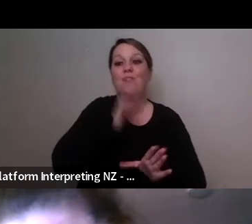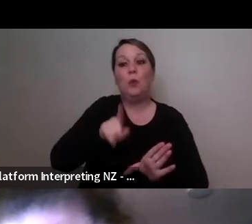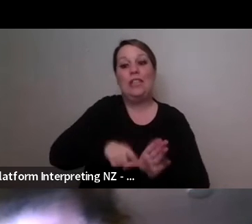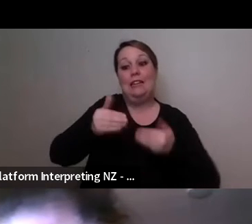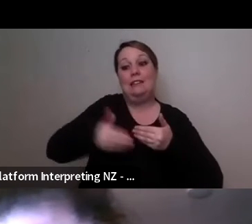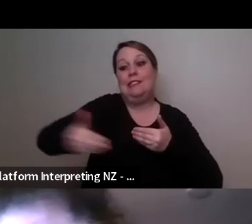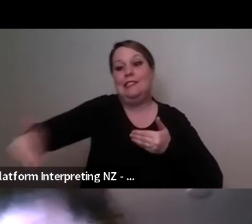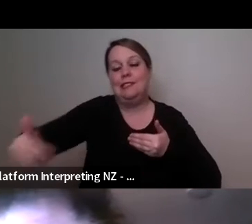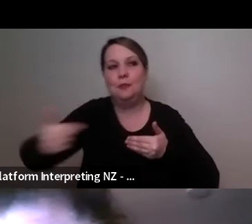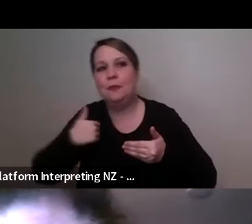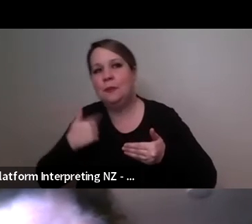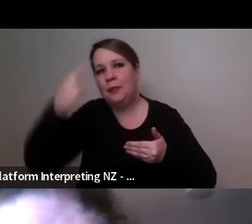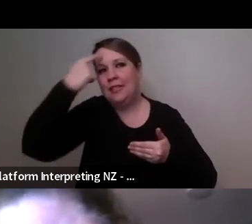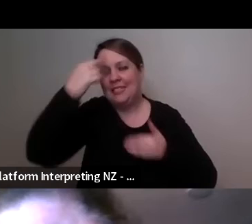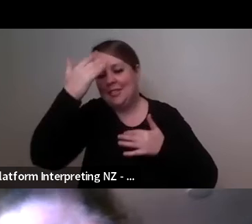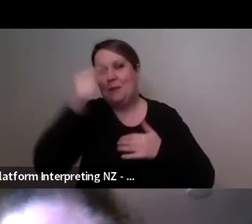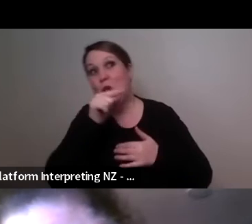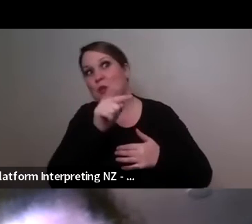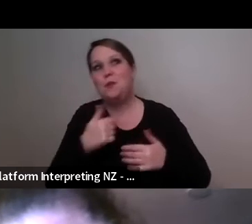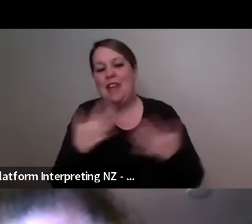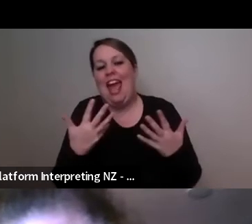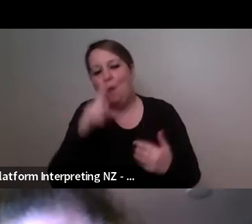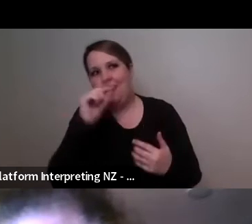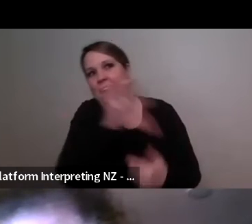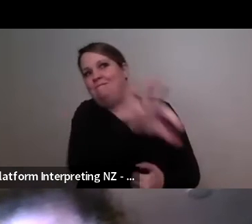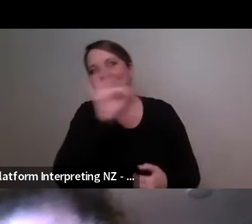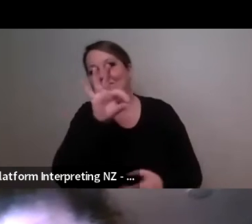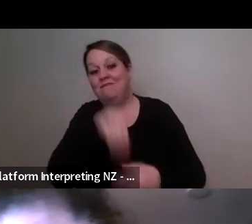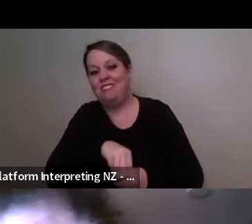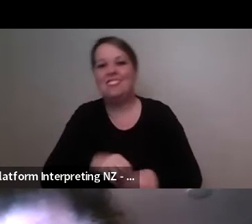well thank you so much Marc for for your conversation, thank you Suzanne, thank you Rodney